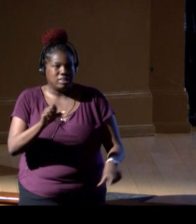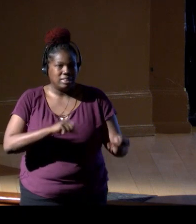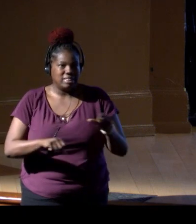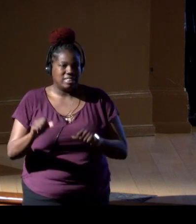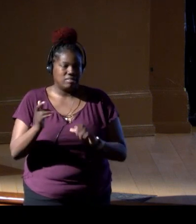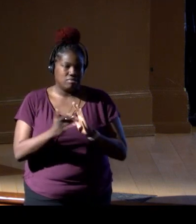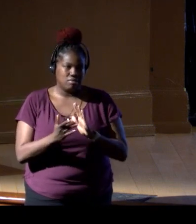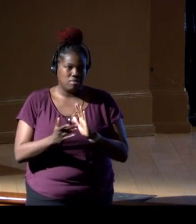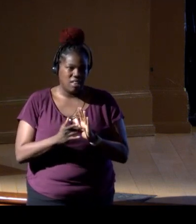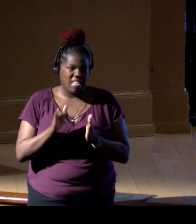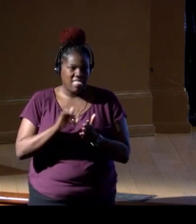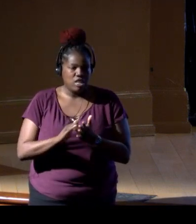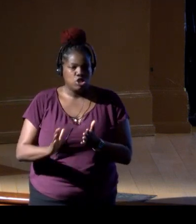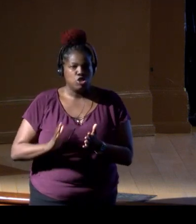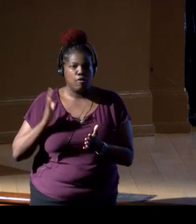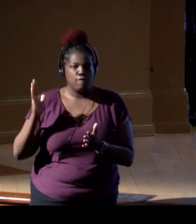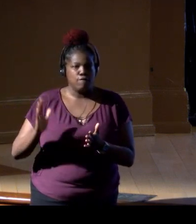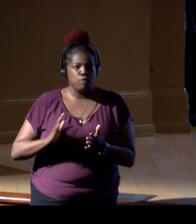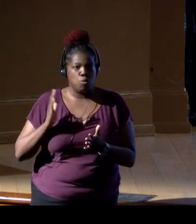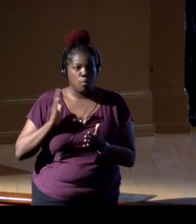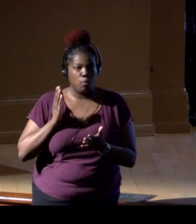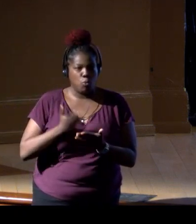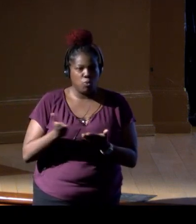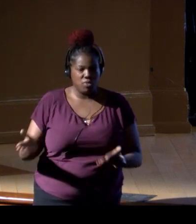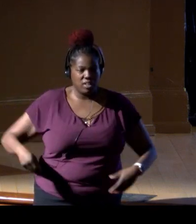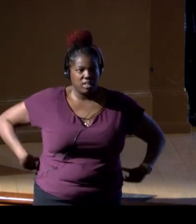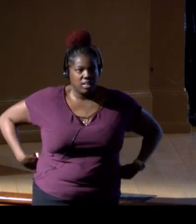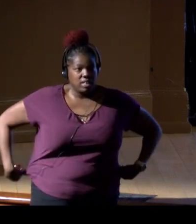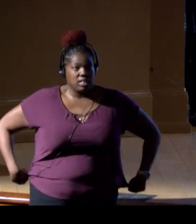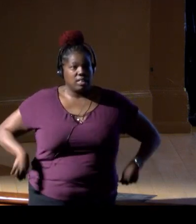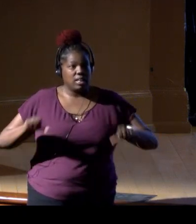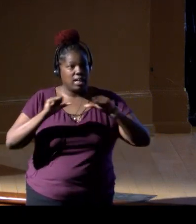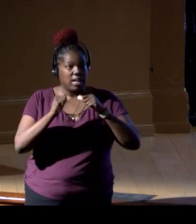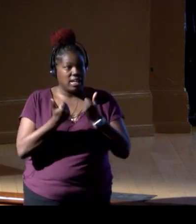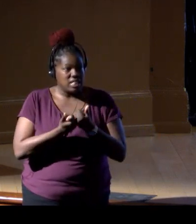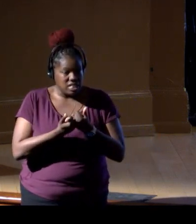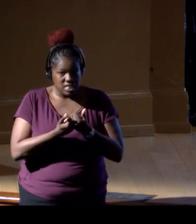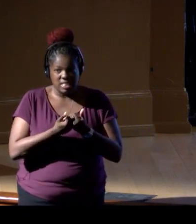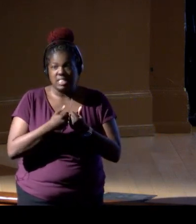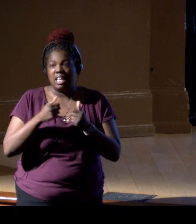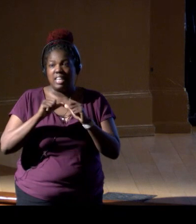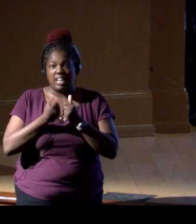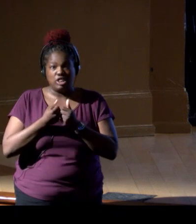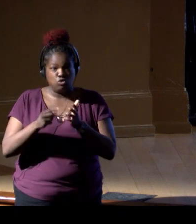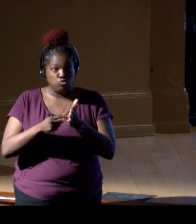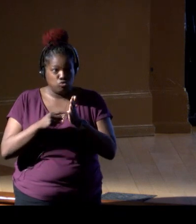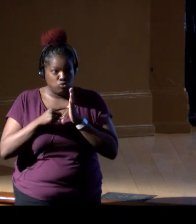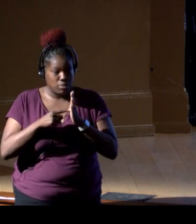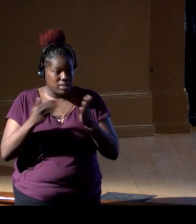That is the formal mechanism in which agencies and the agencies represented here work together